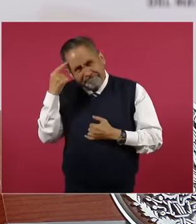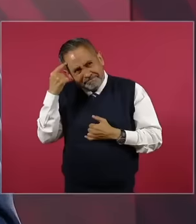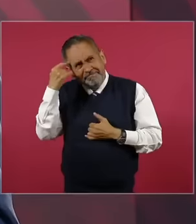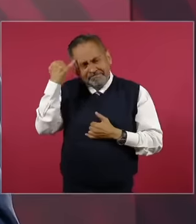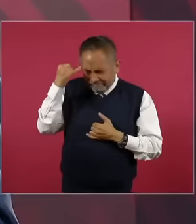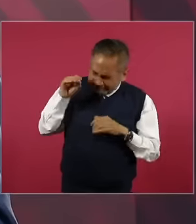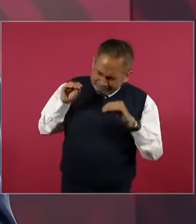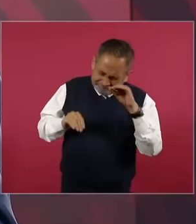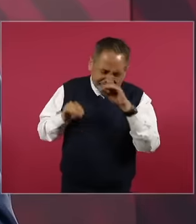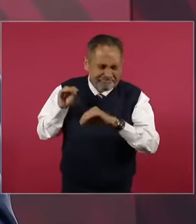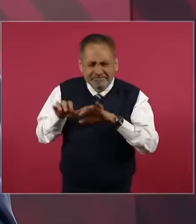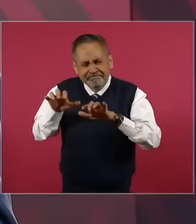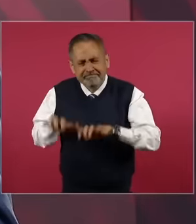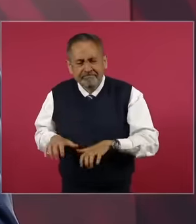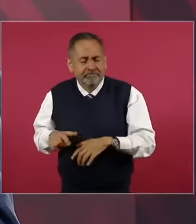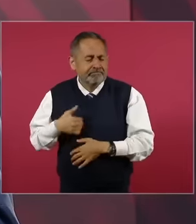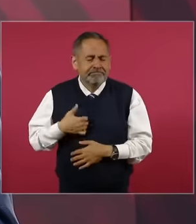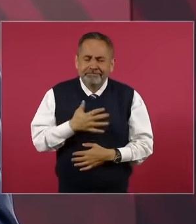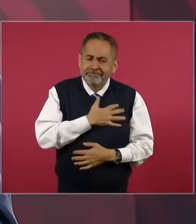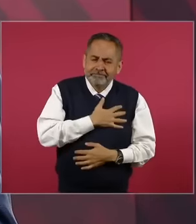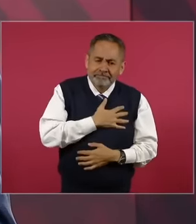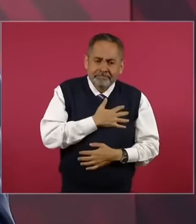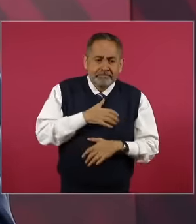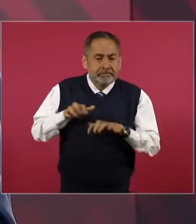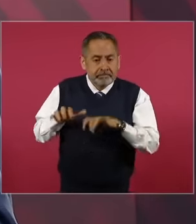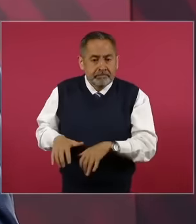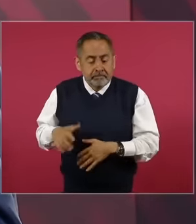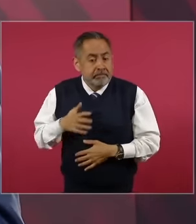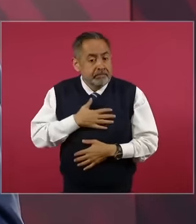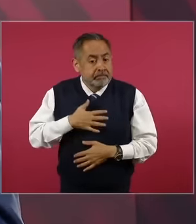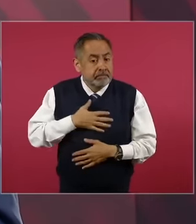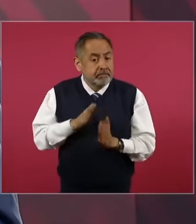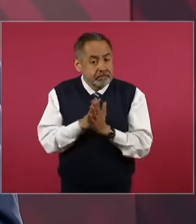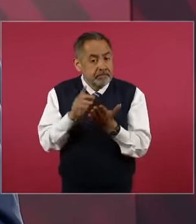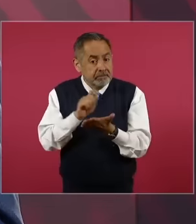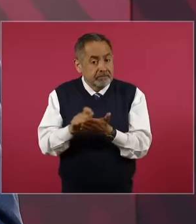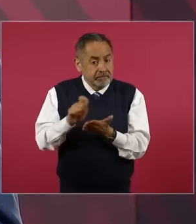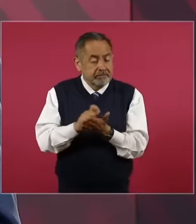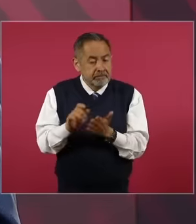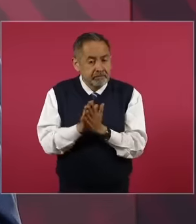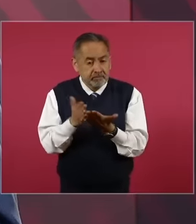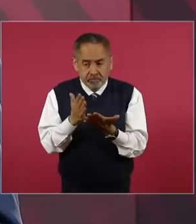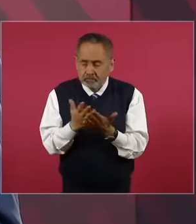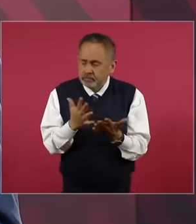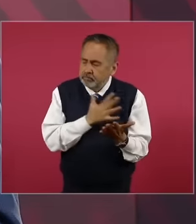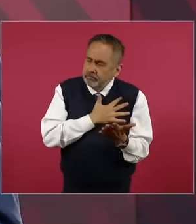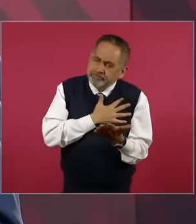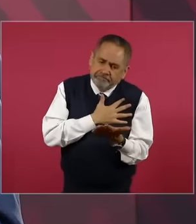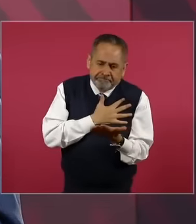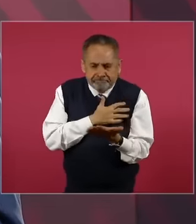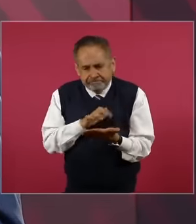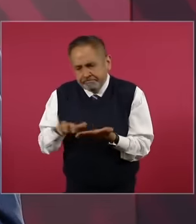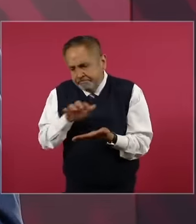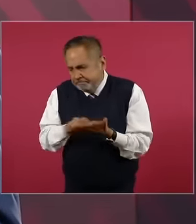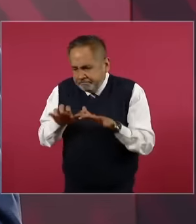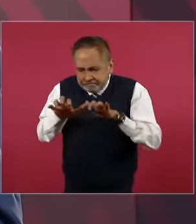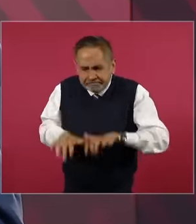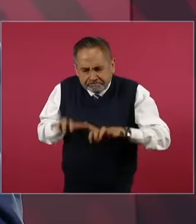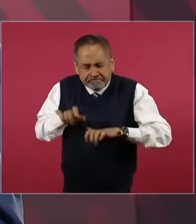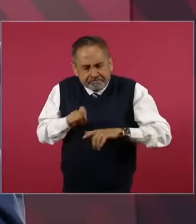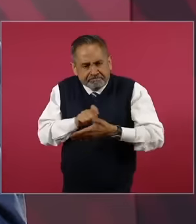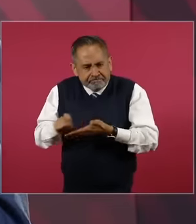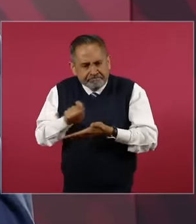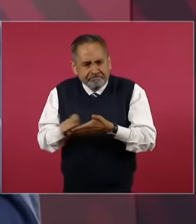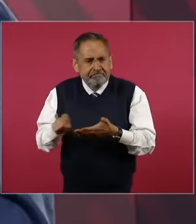I've always been passionate about when and I've written my books in